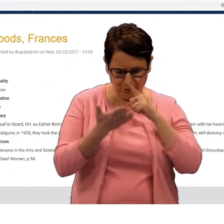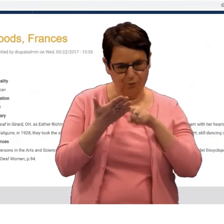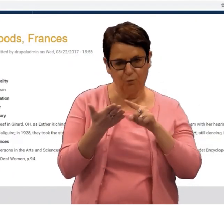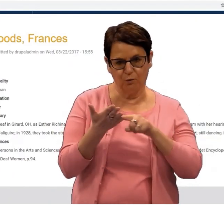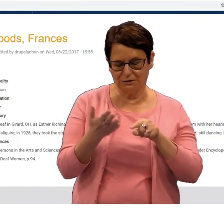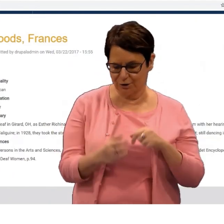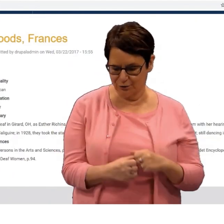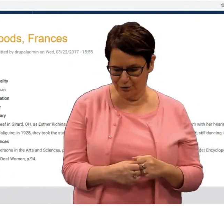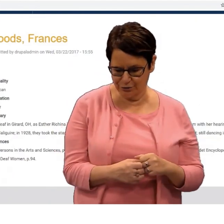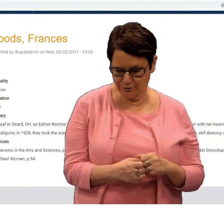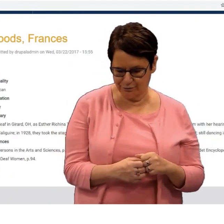that I want to research.